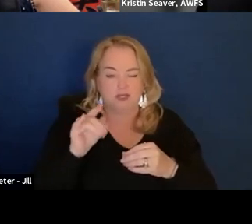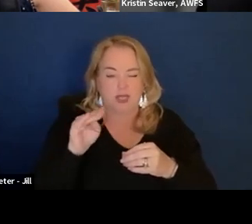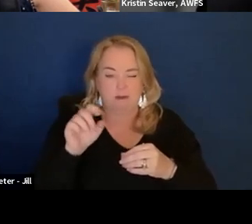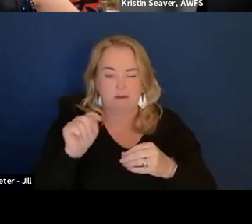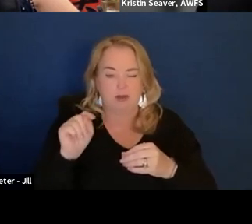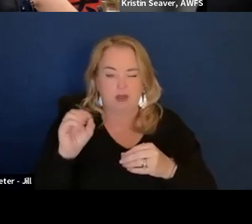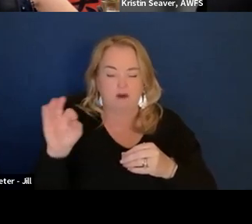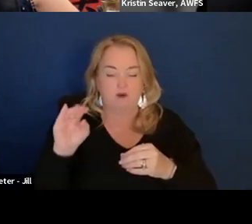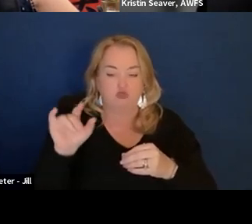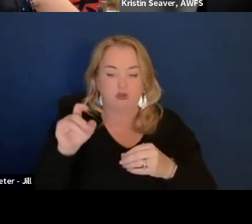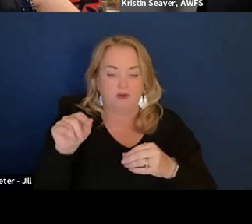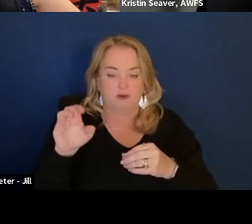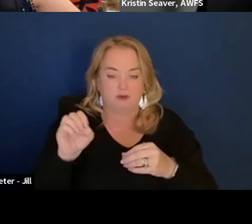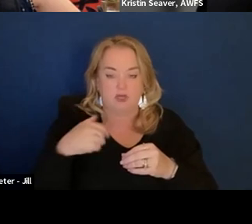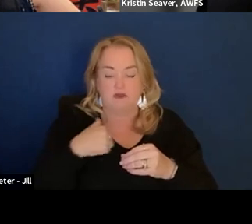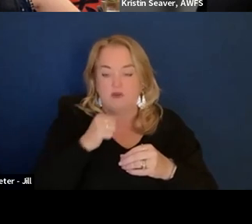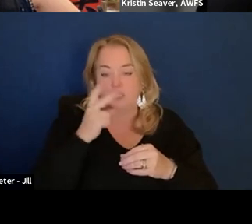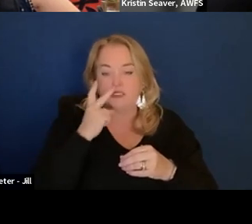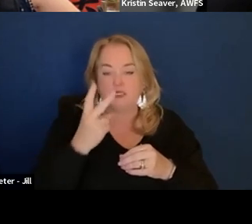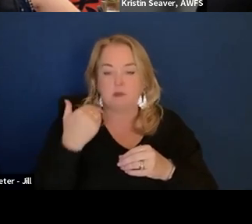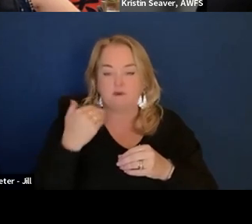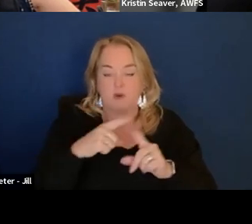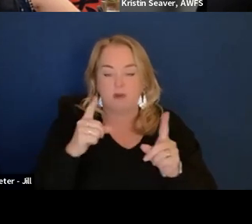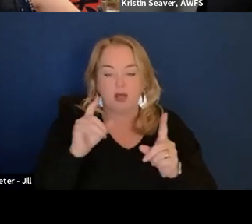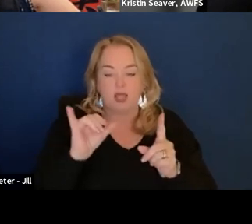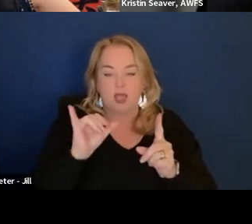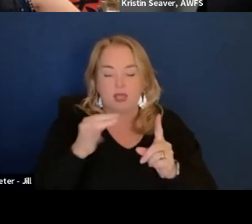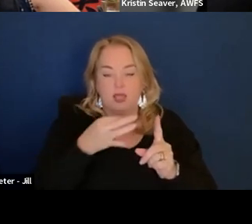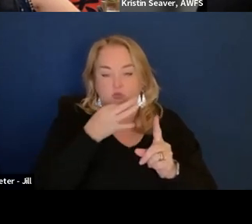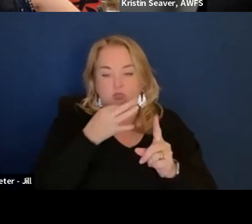I haven't seen it before, but I think like the different expertise